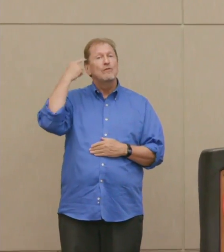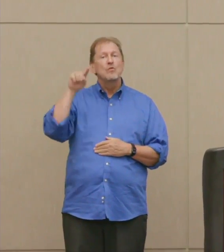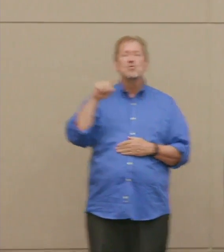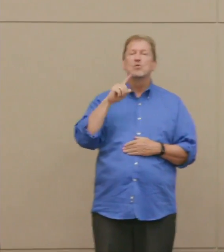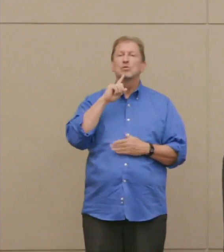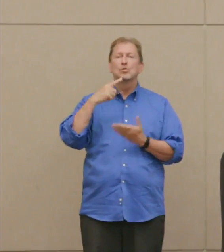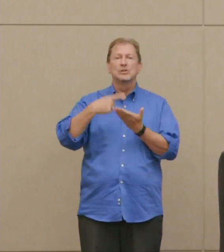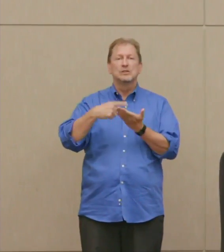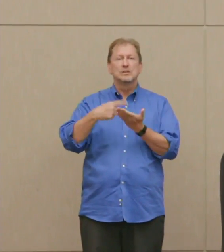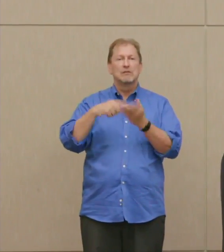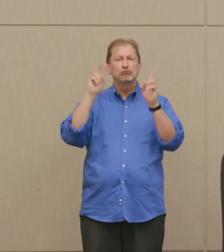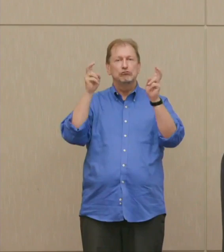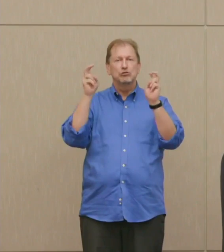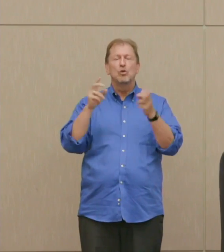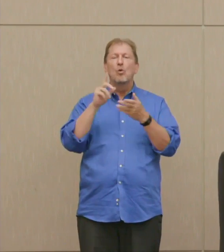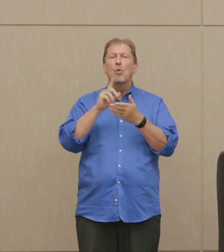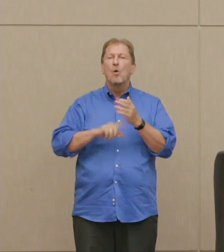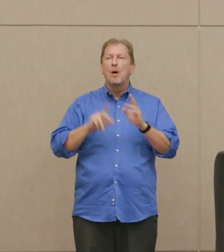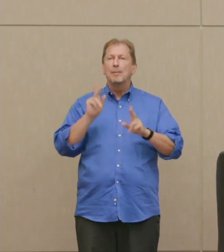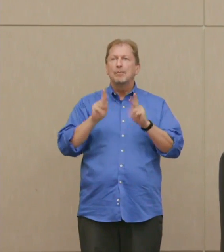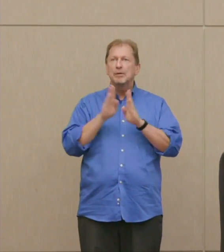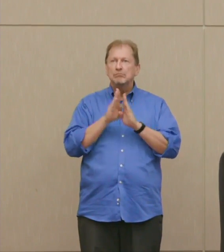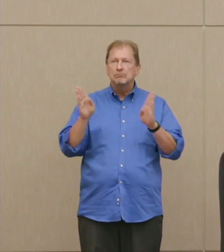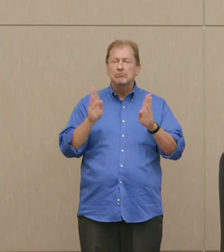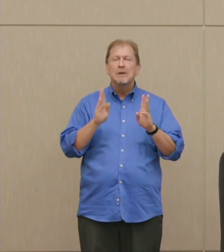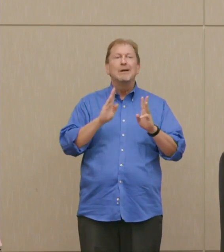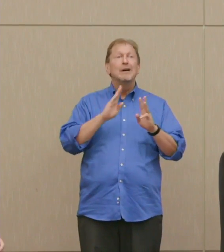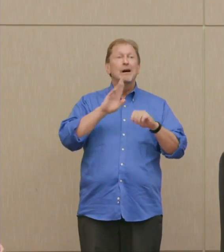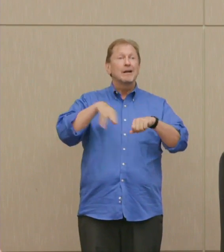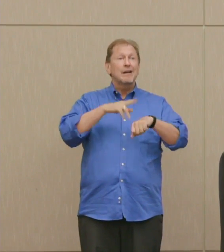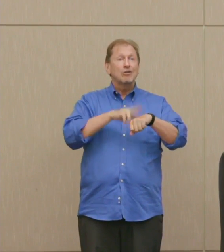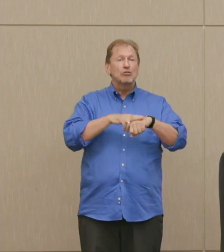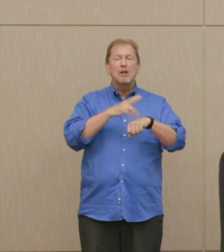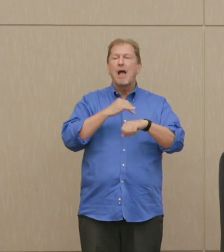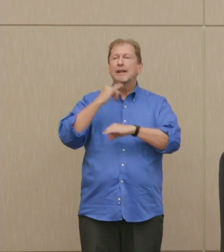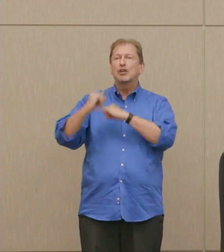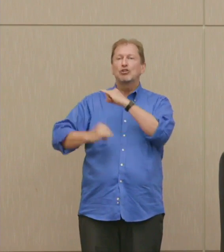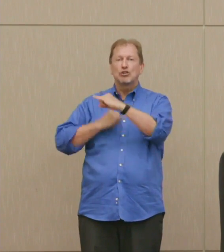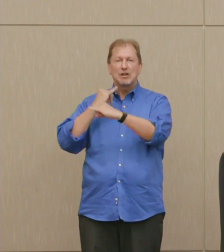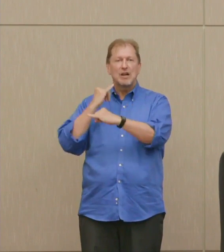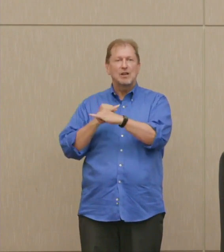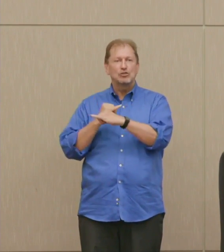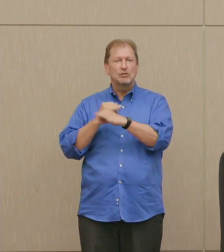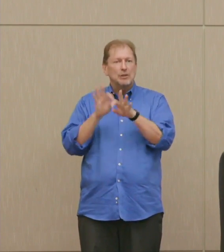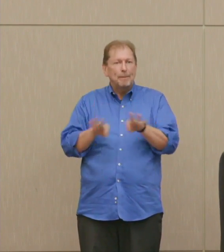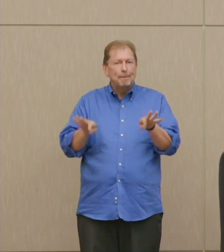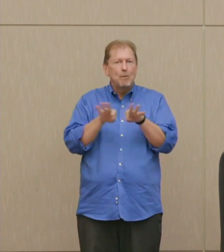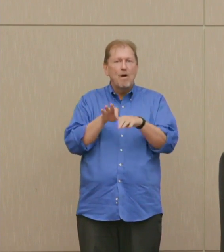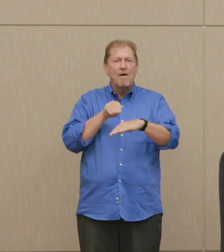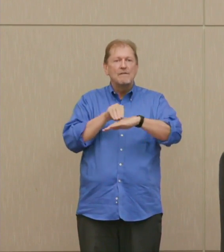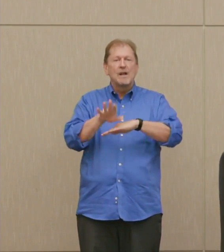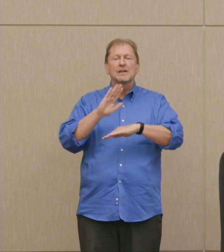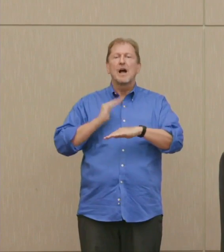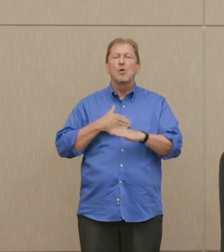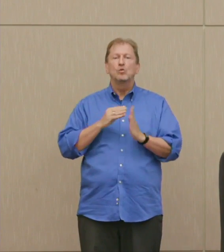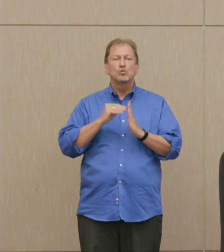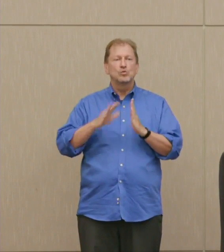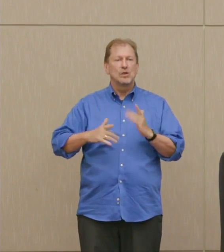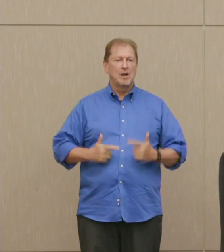of national and international importance that are directly affecting the lives of our students. It's open to the whole community, of course.